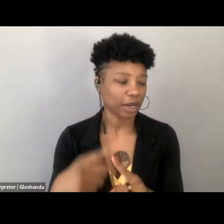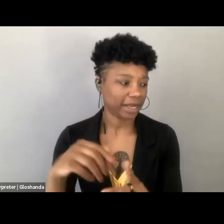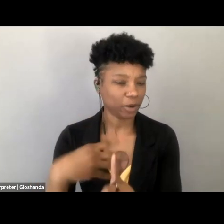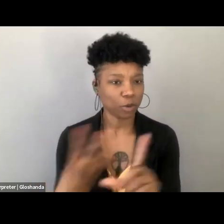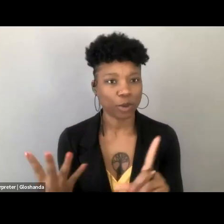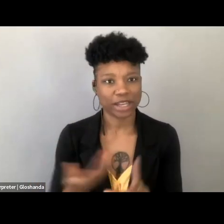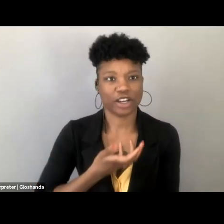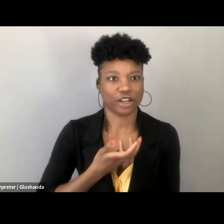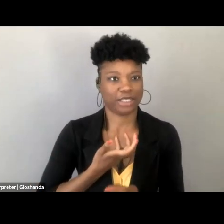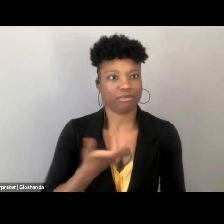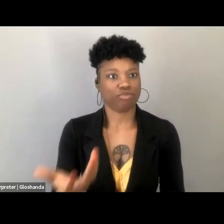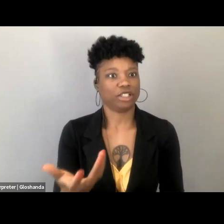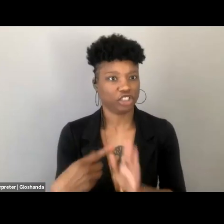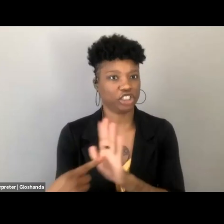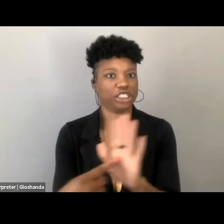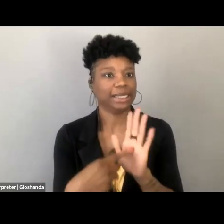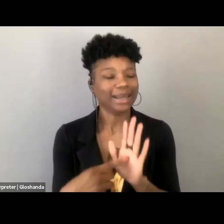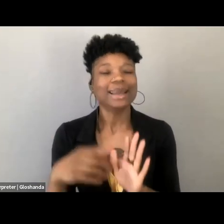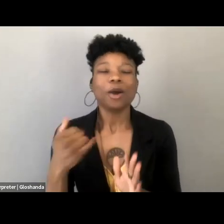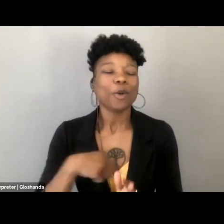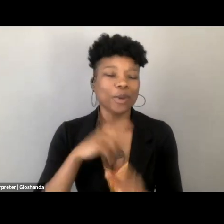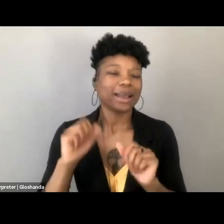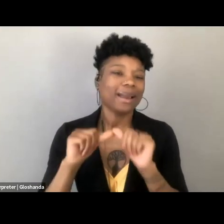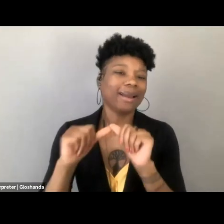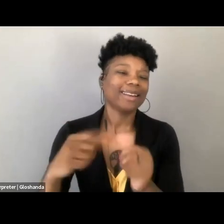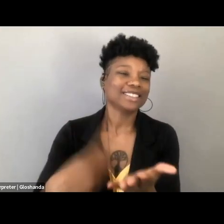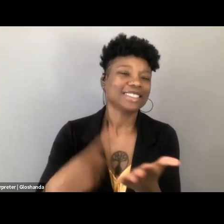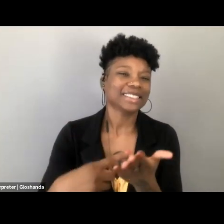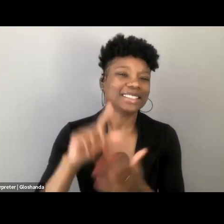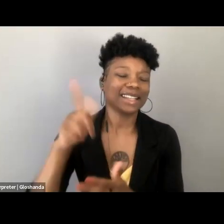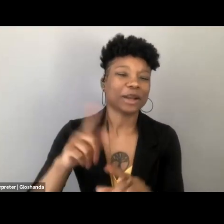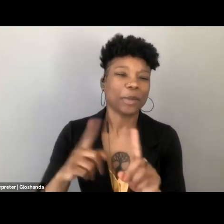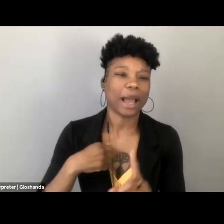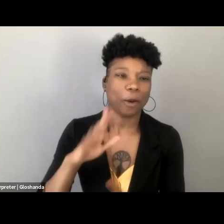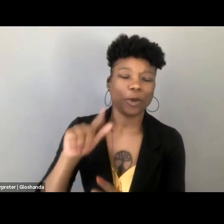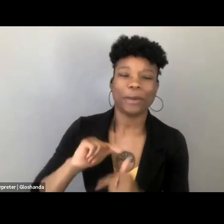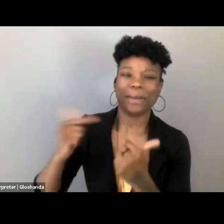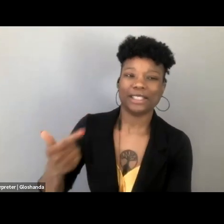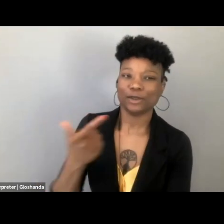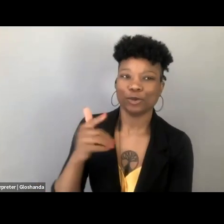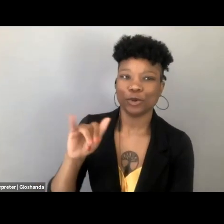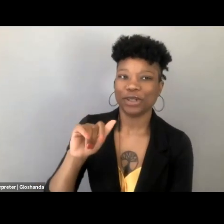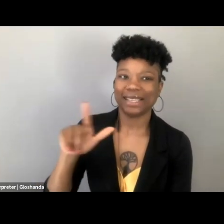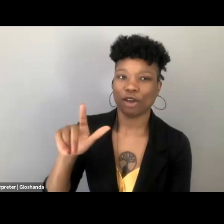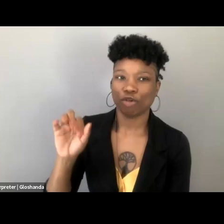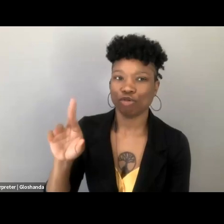and that's probably just a ball thrown in the air that I think we can pick up in the discussion. So I'll turn things over to Gill Frank, but yeah, thanks for having me,